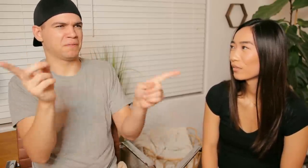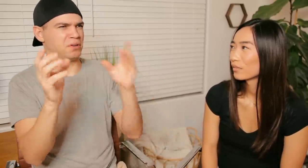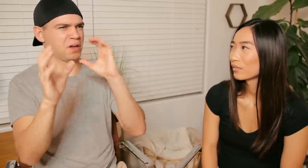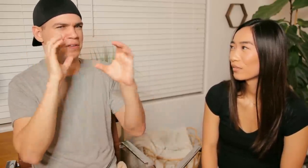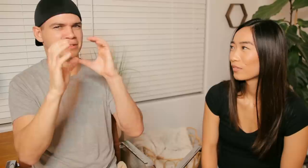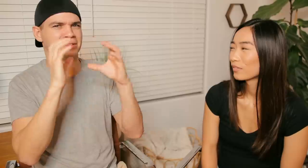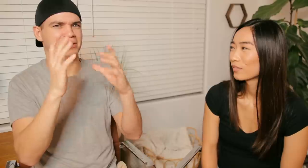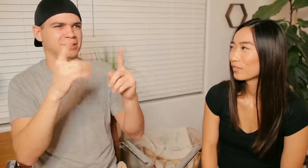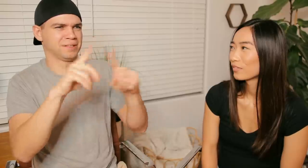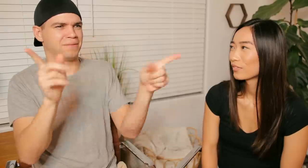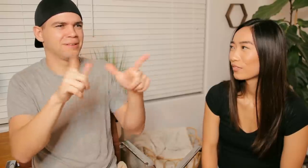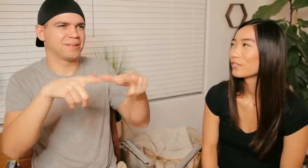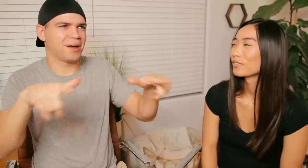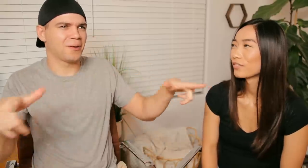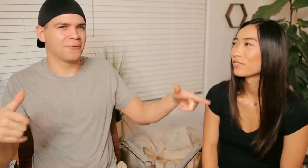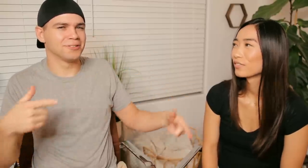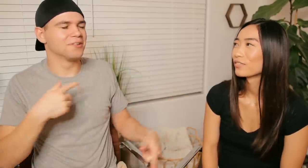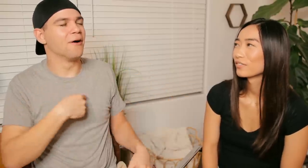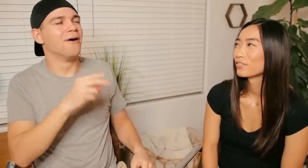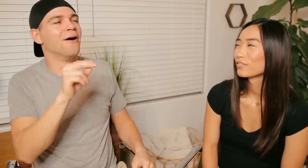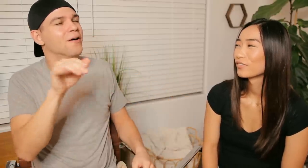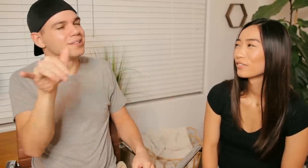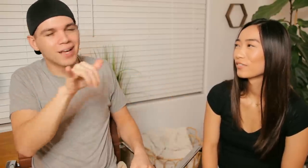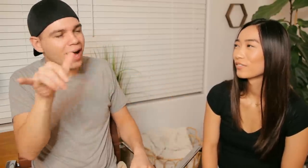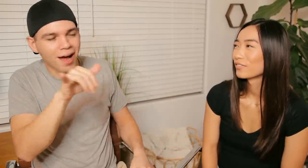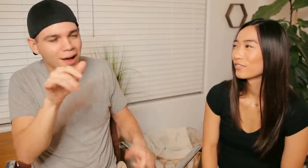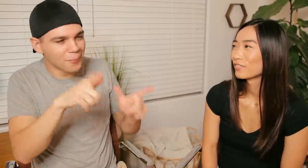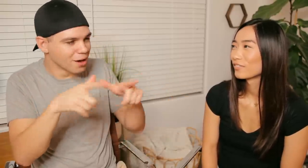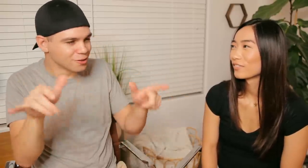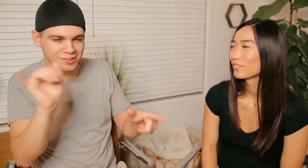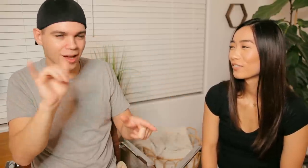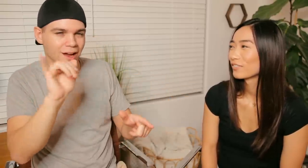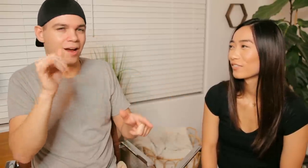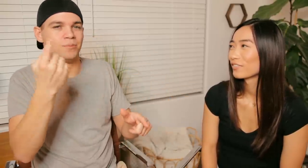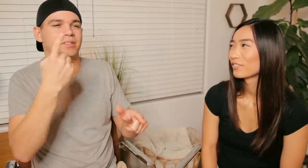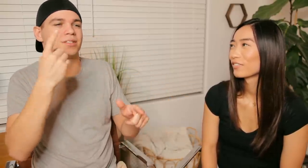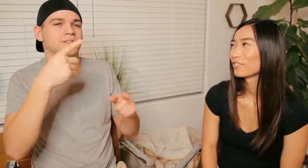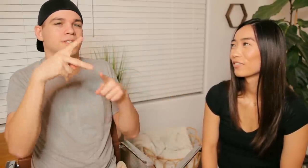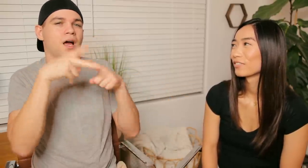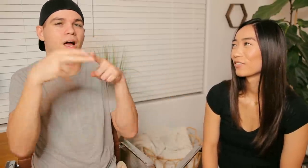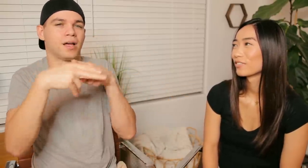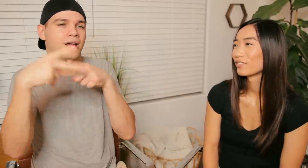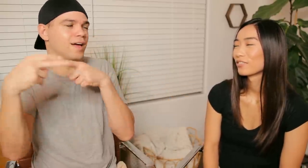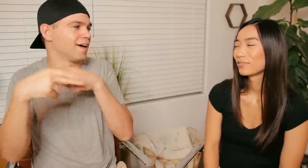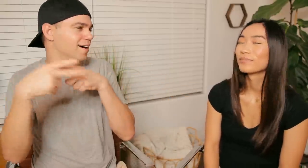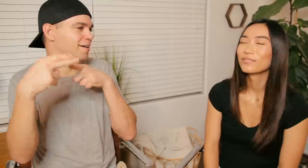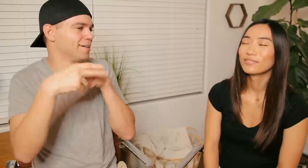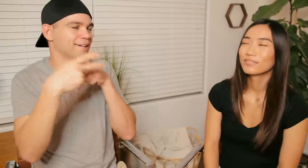different type of conversation, "different language" I was like "oh no same language just cut cut cut"